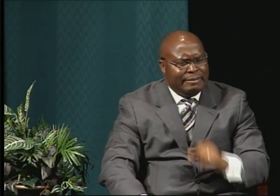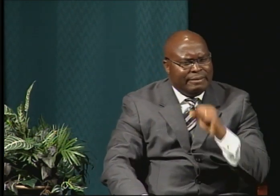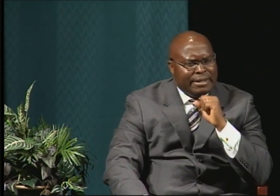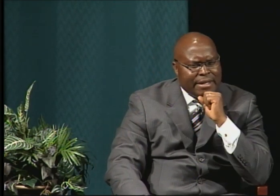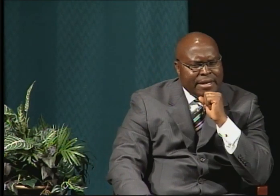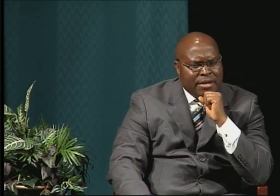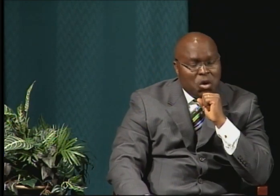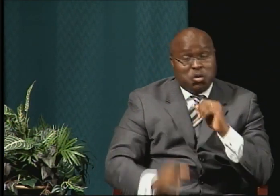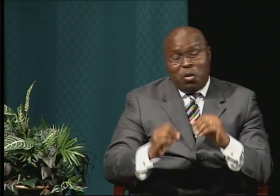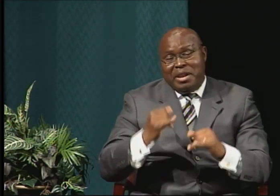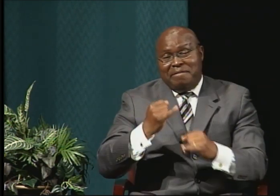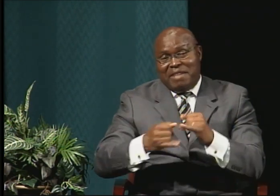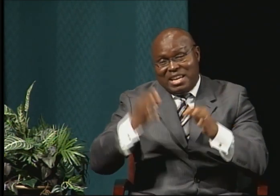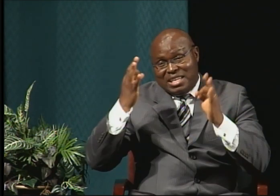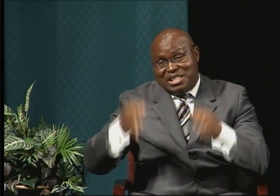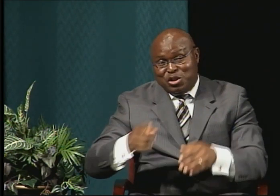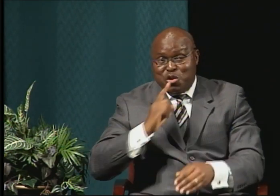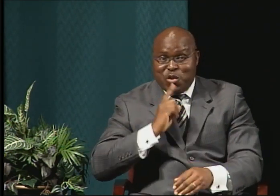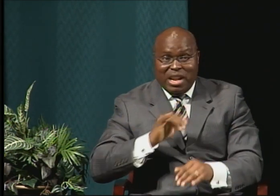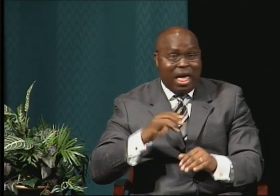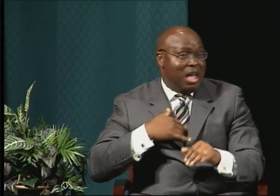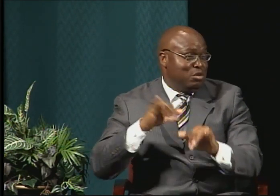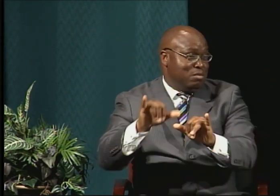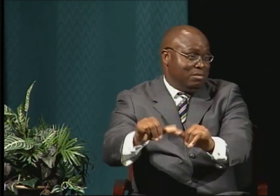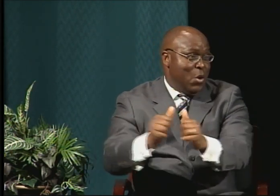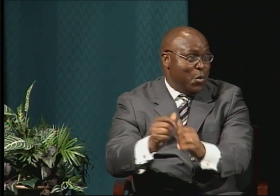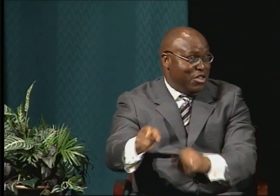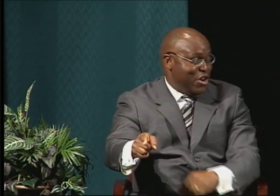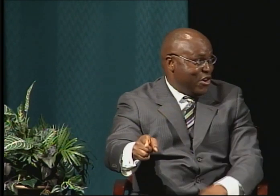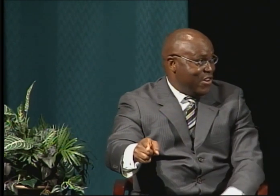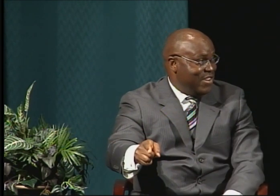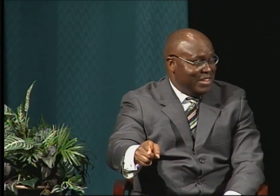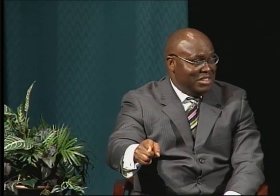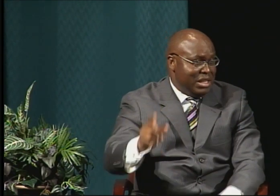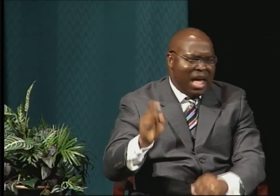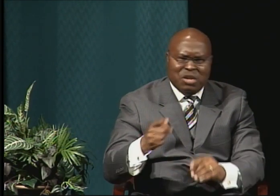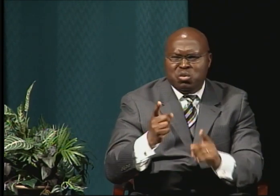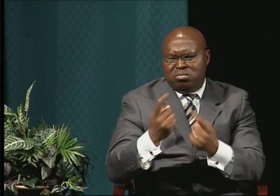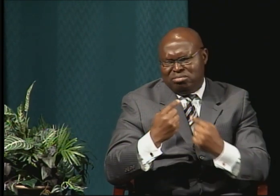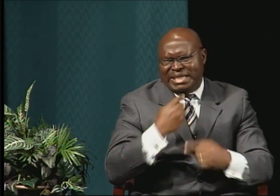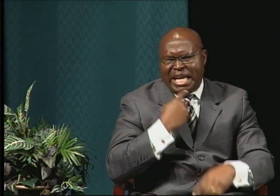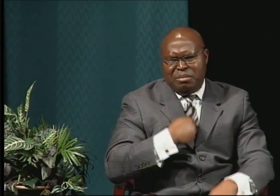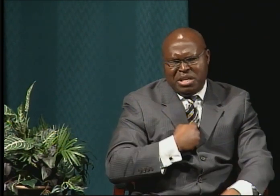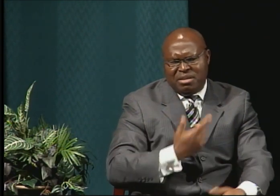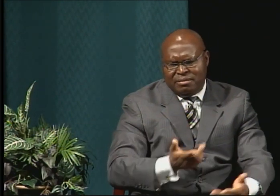And she told me: Go to work.